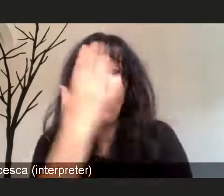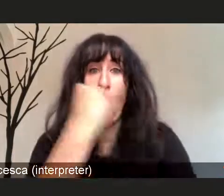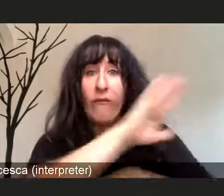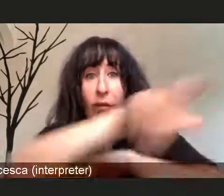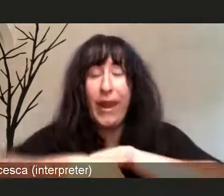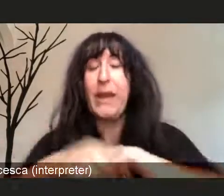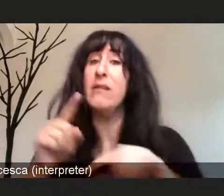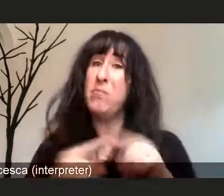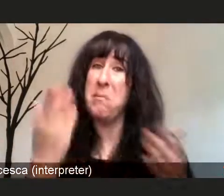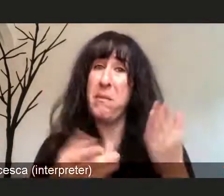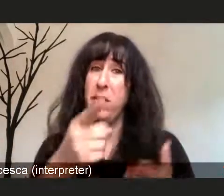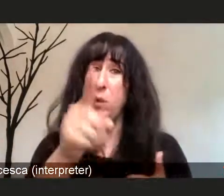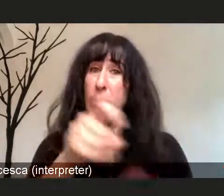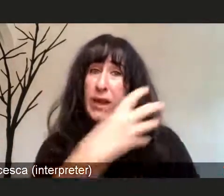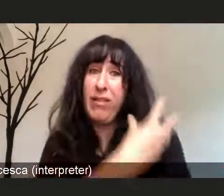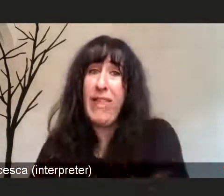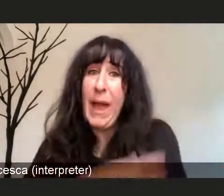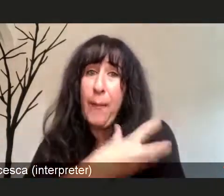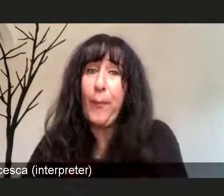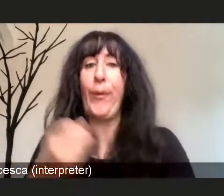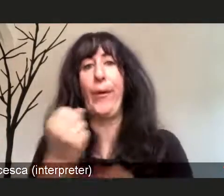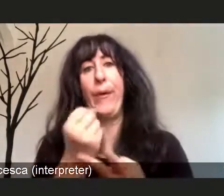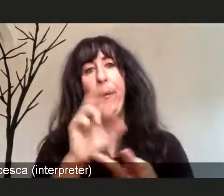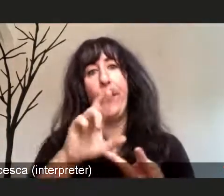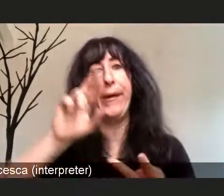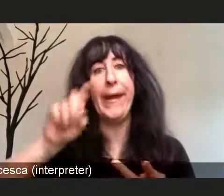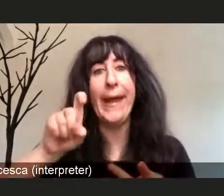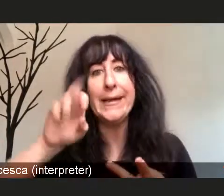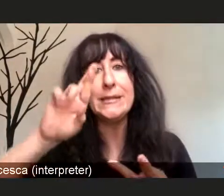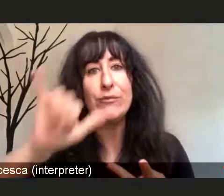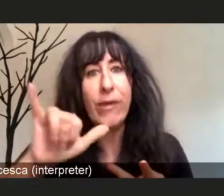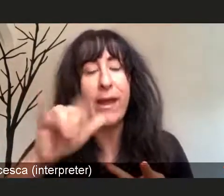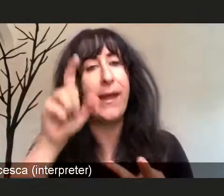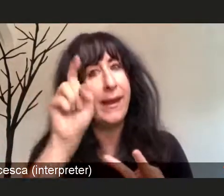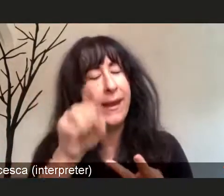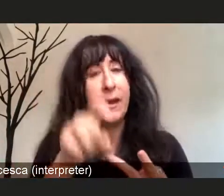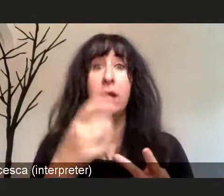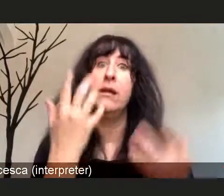or to have an x-ray, we want you to be as safe as possible.